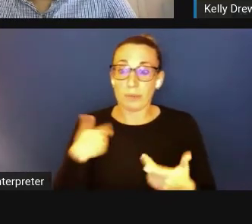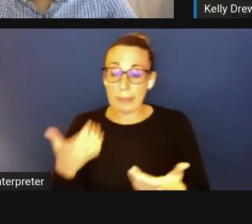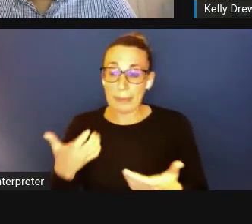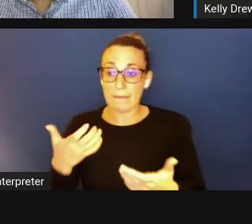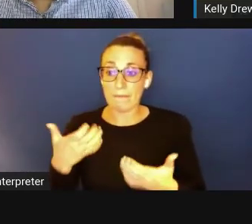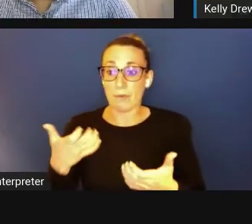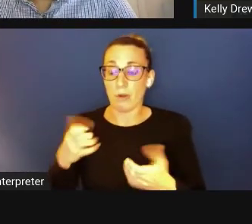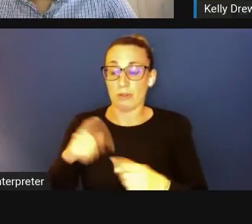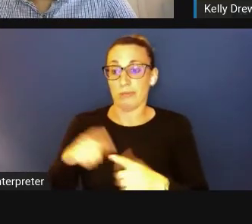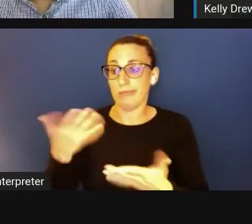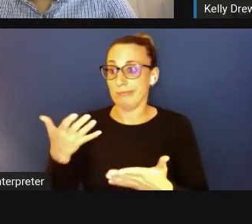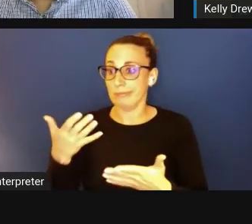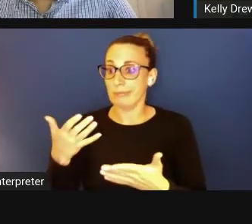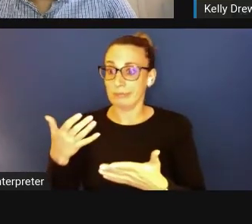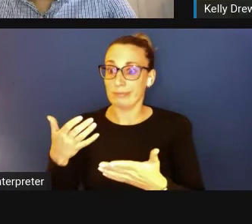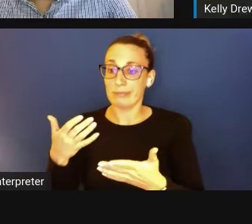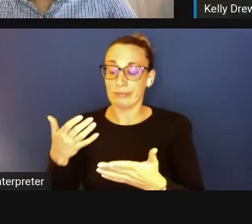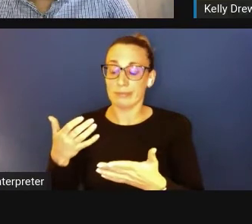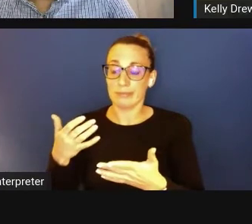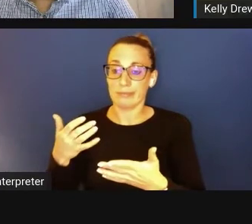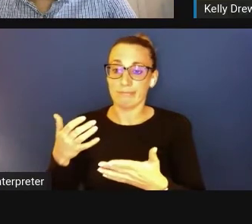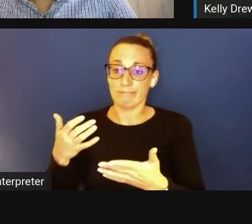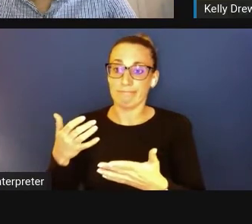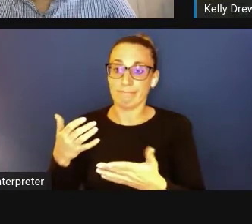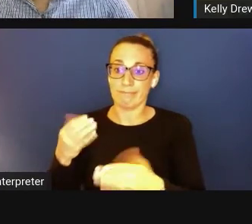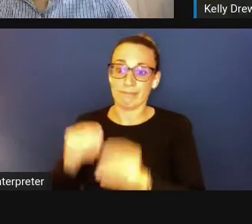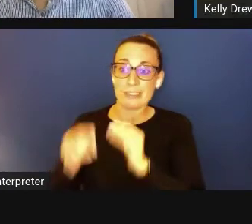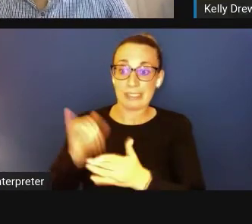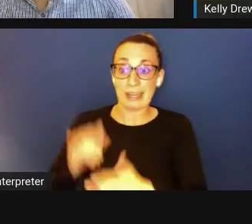Because I just see a lot of potential